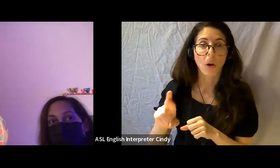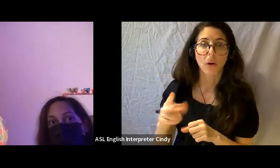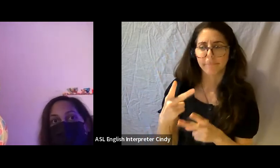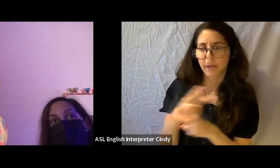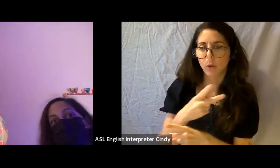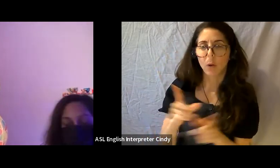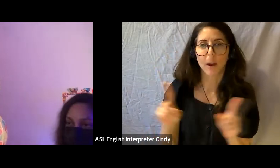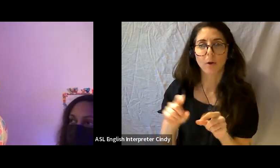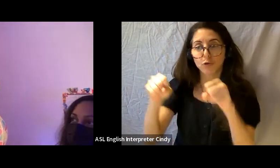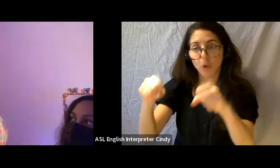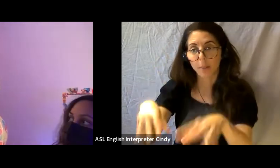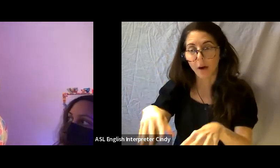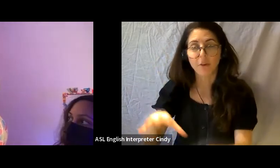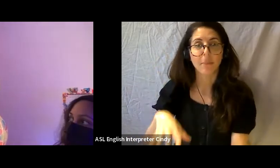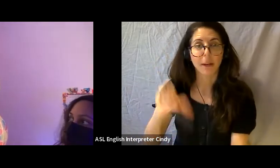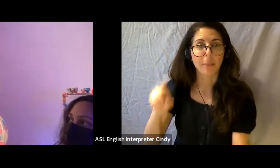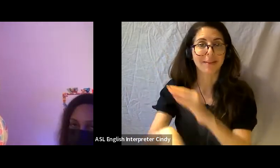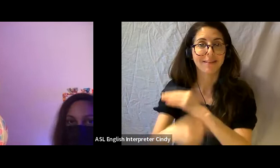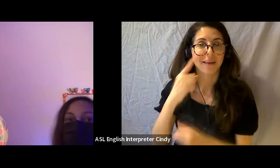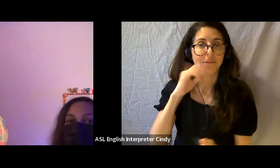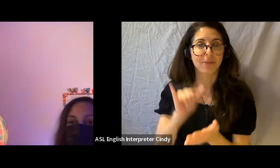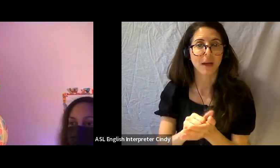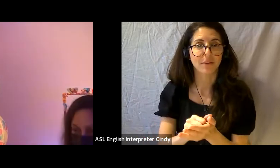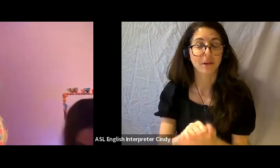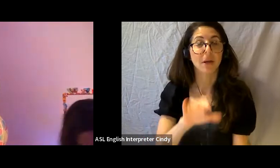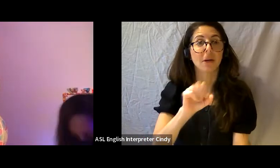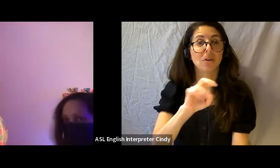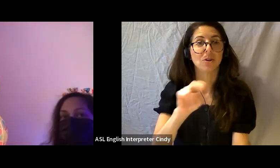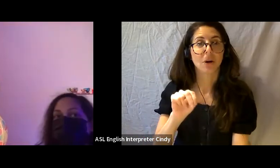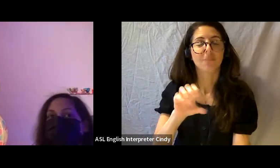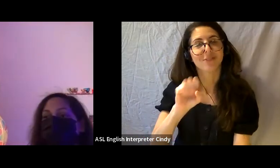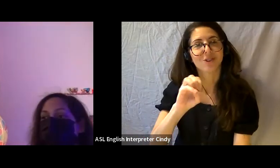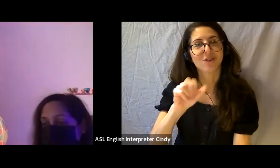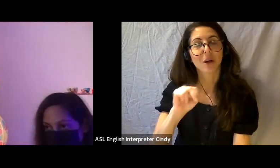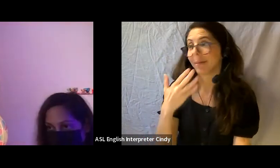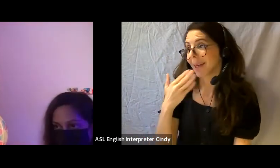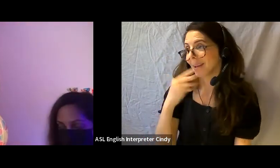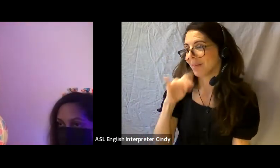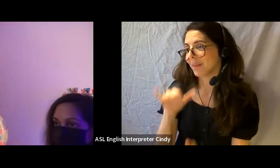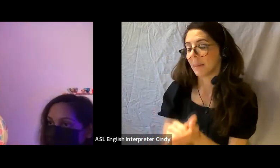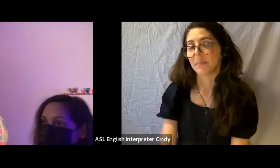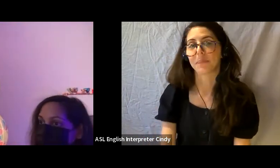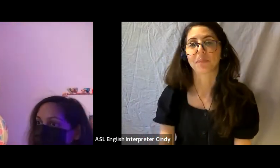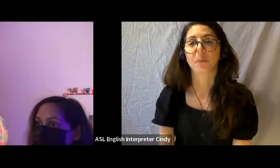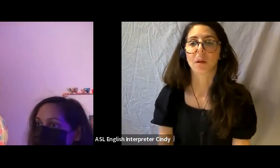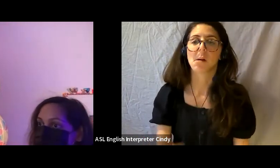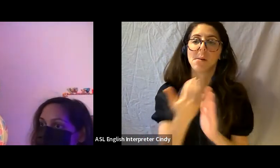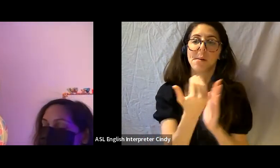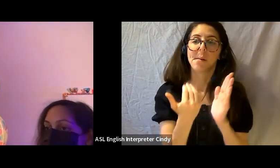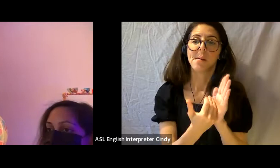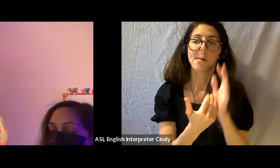Thanks Heidi. So the next question: Are we given a budget?